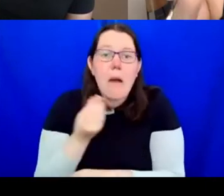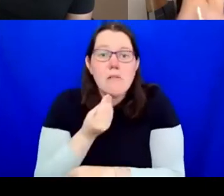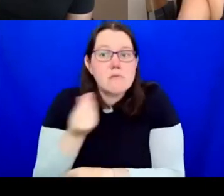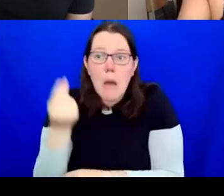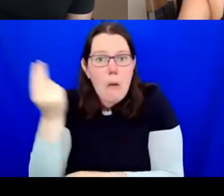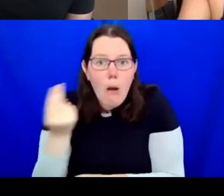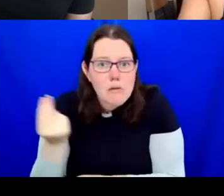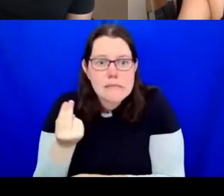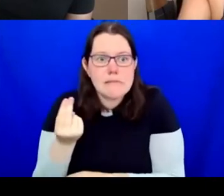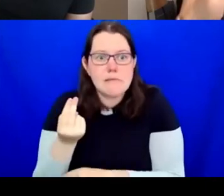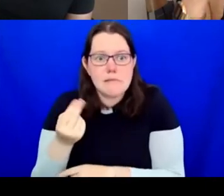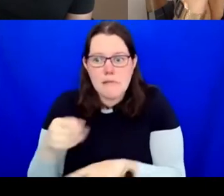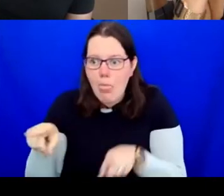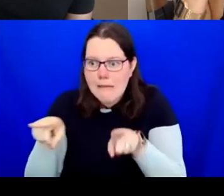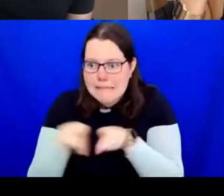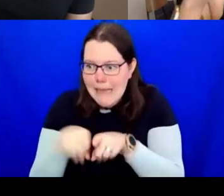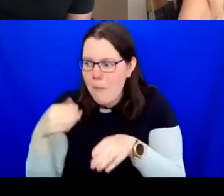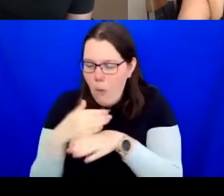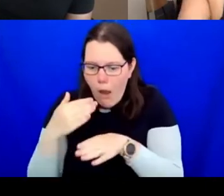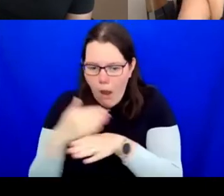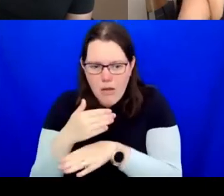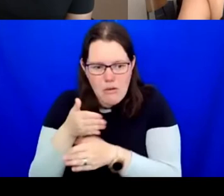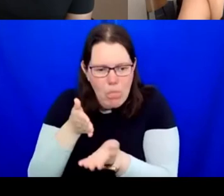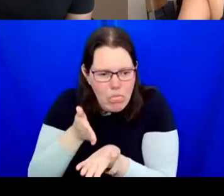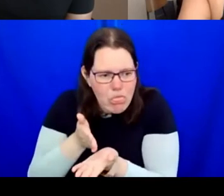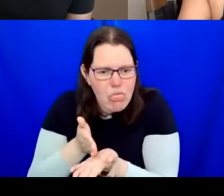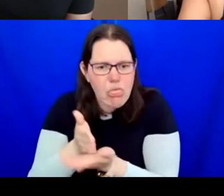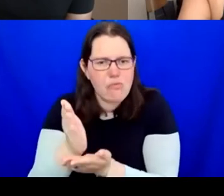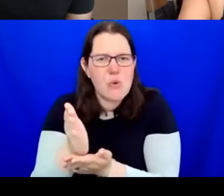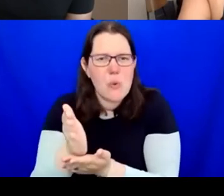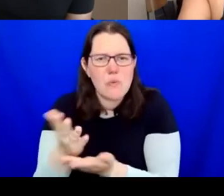I'm always been interested in older artists and how we can give them an opportunity,